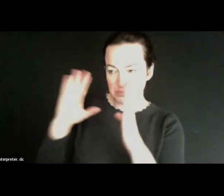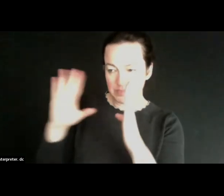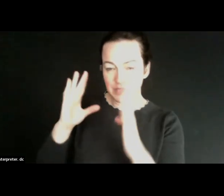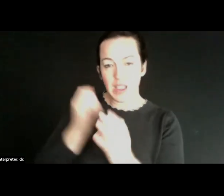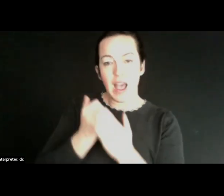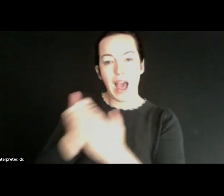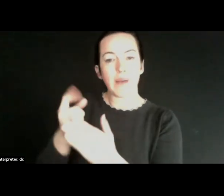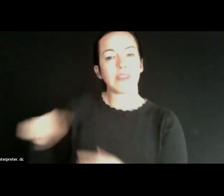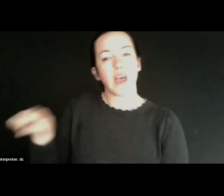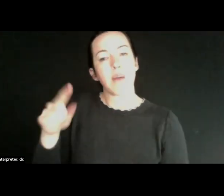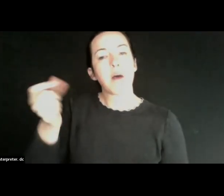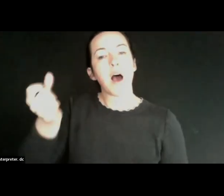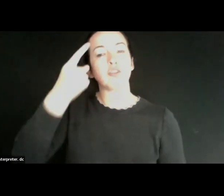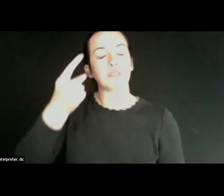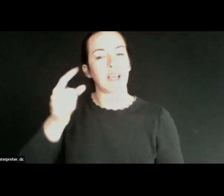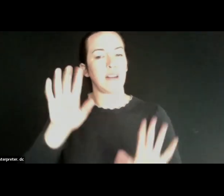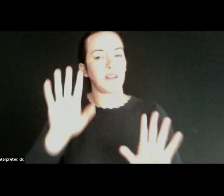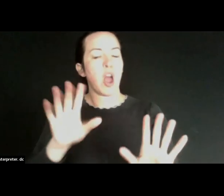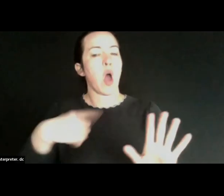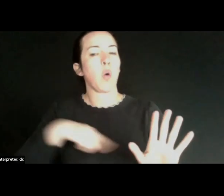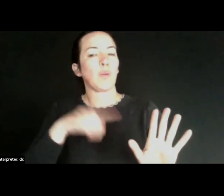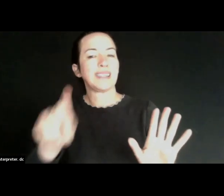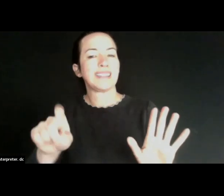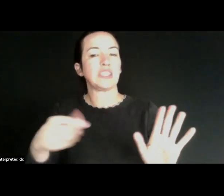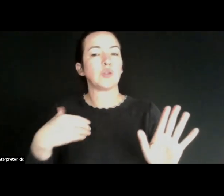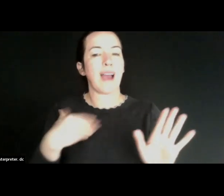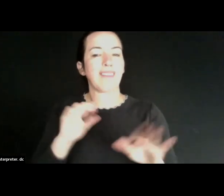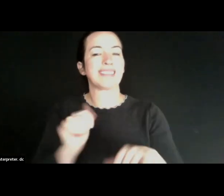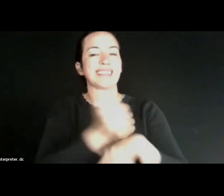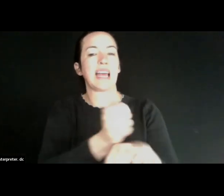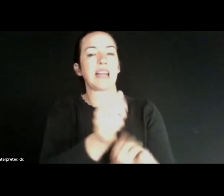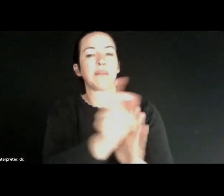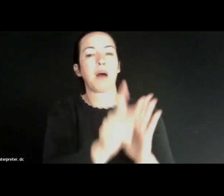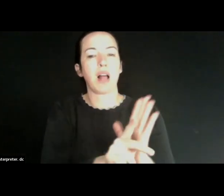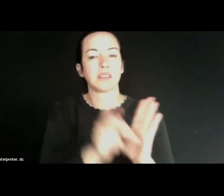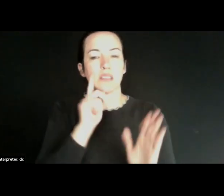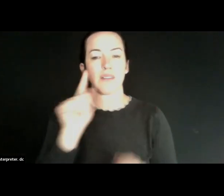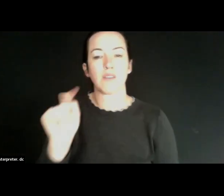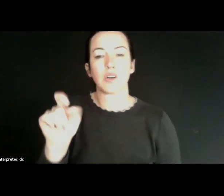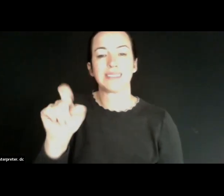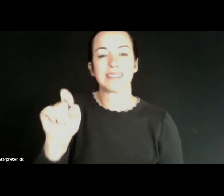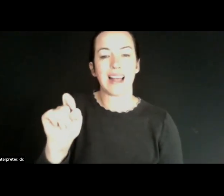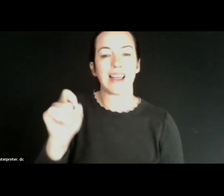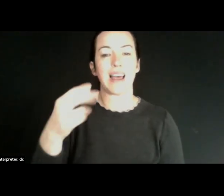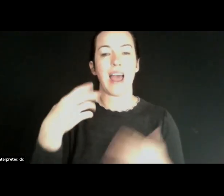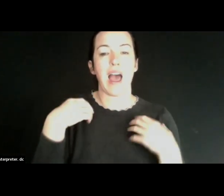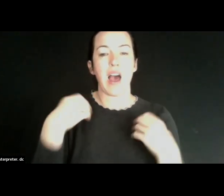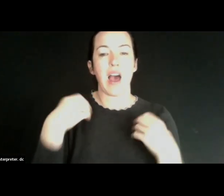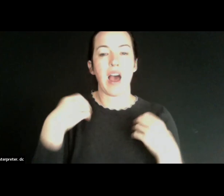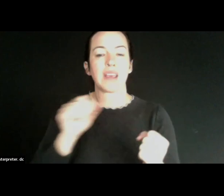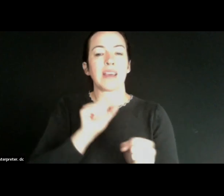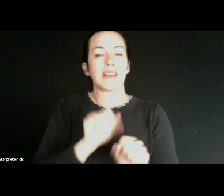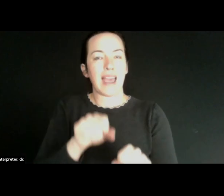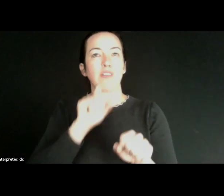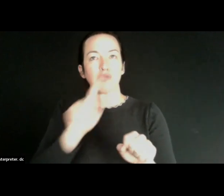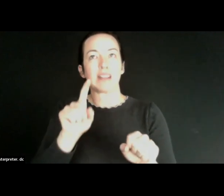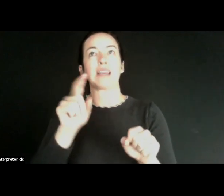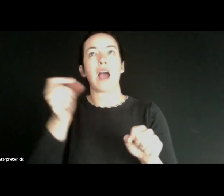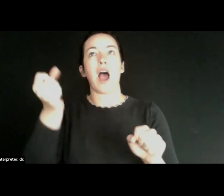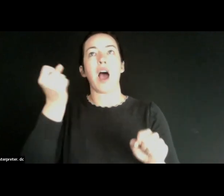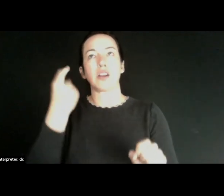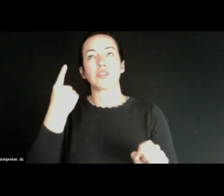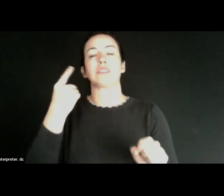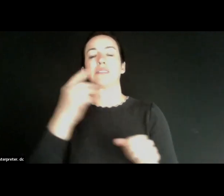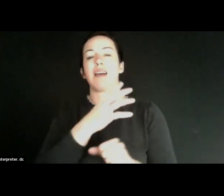understand. Look, we need to have set policy for telehealth so that we can really understand, and